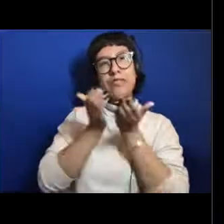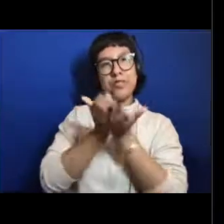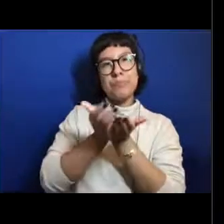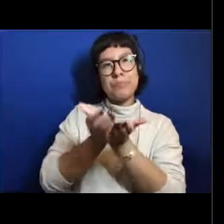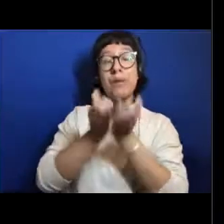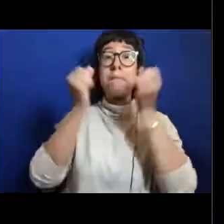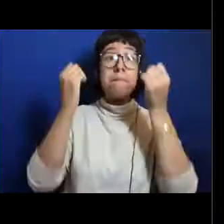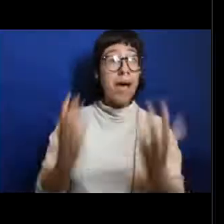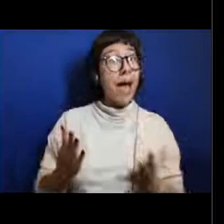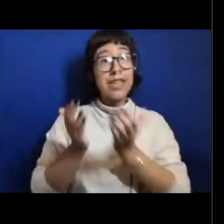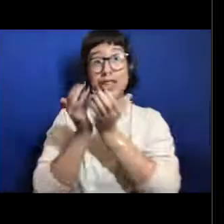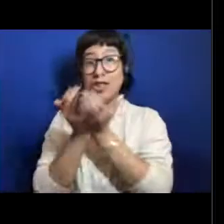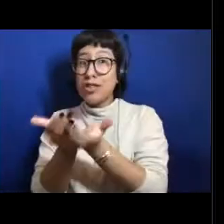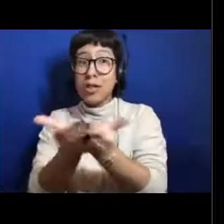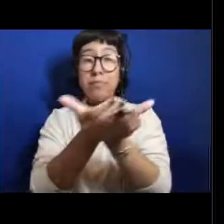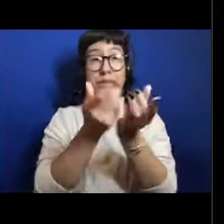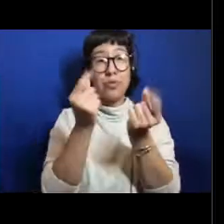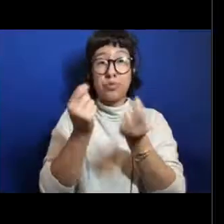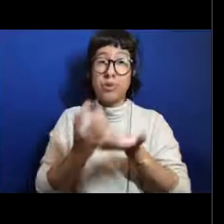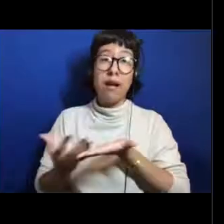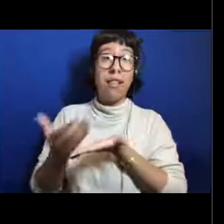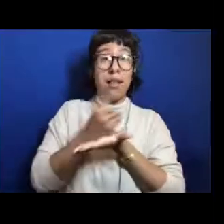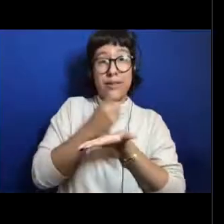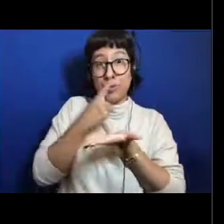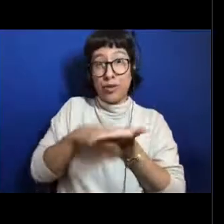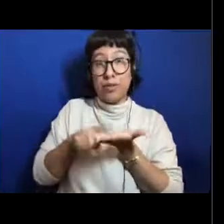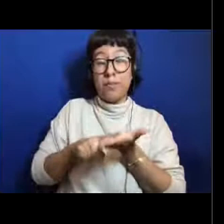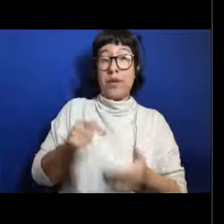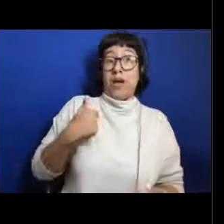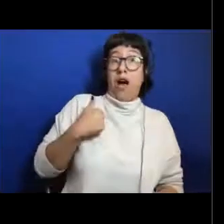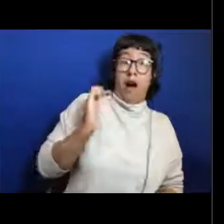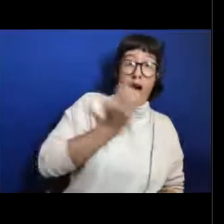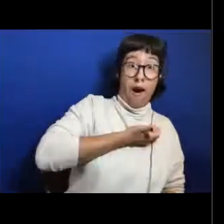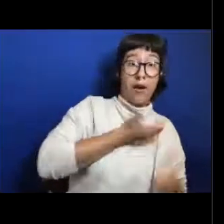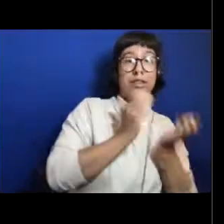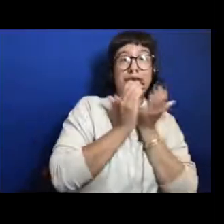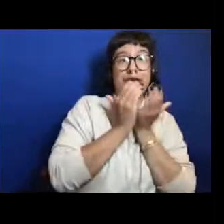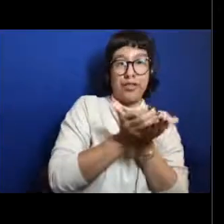that conduct research but we're the only one that conducts exploration in the way that we do.